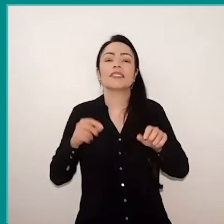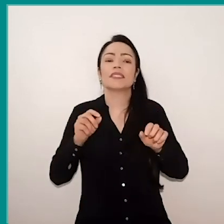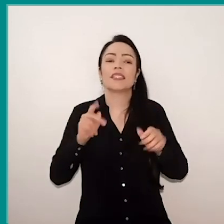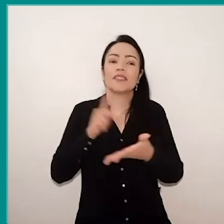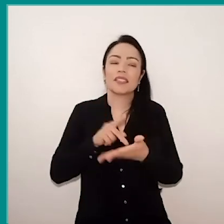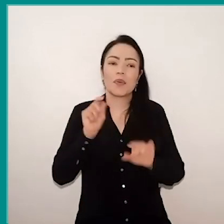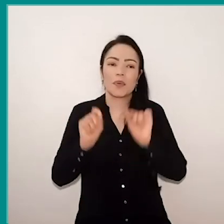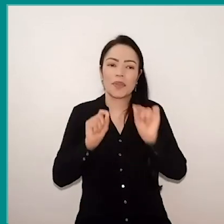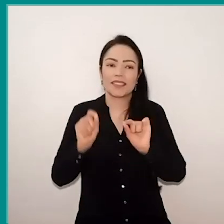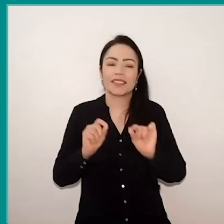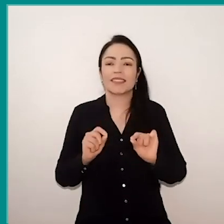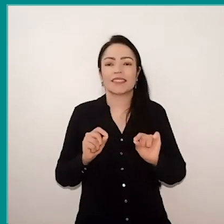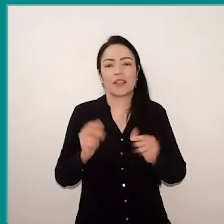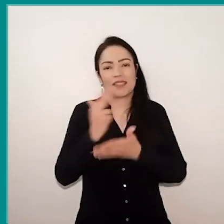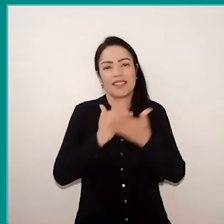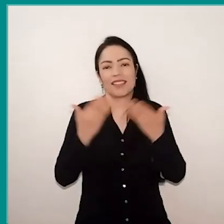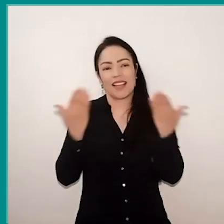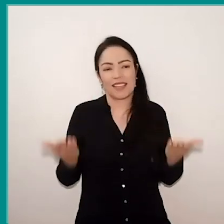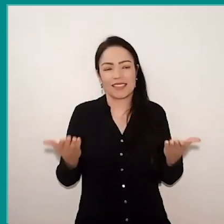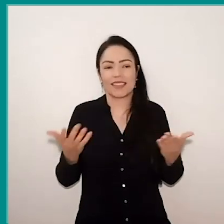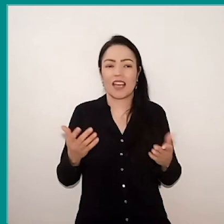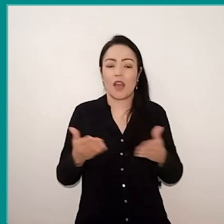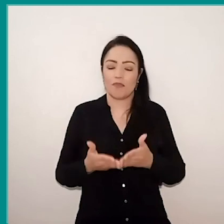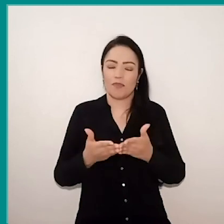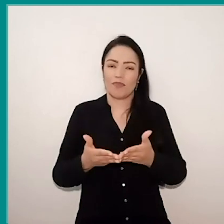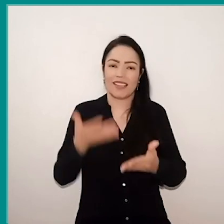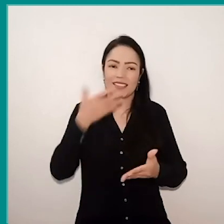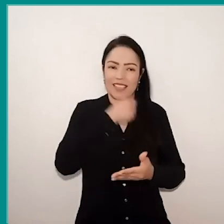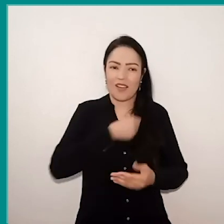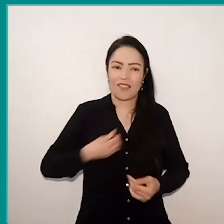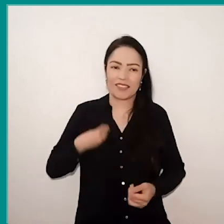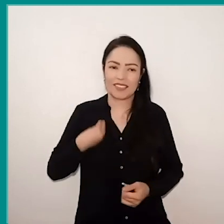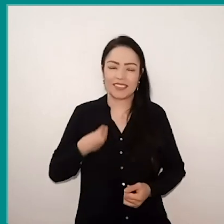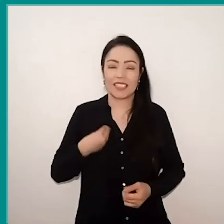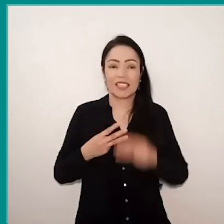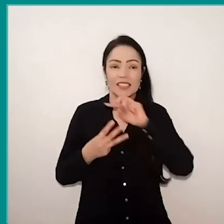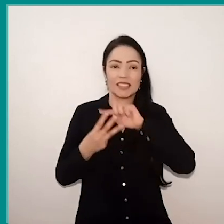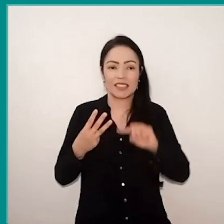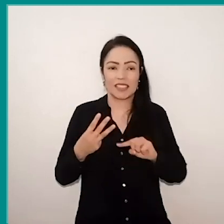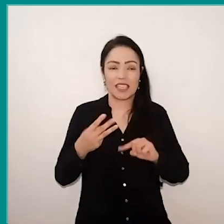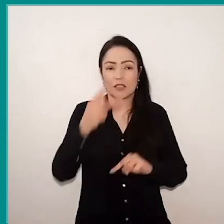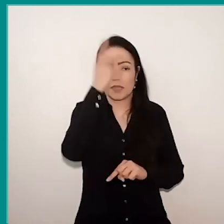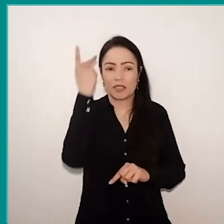So the design is this, is the lifeboat, three people inside the boat, three people in the water,